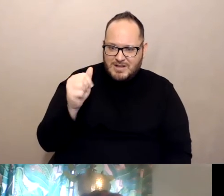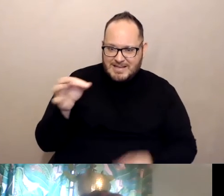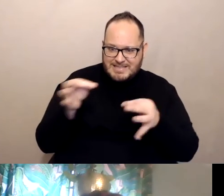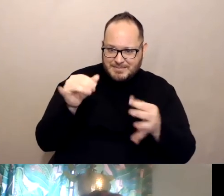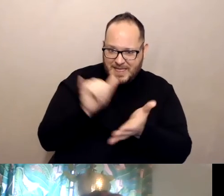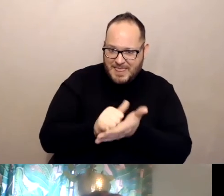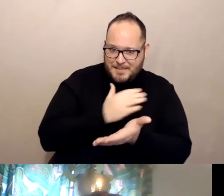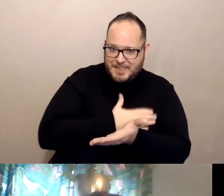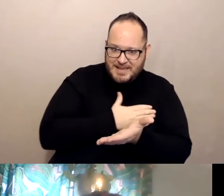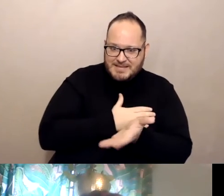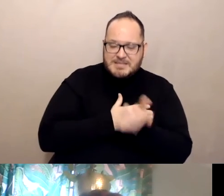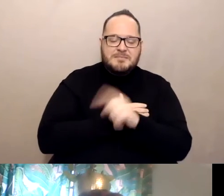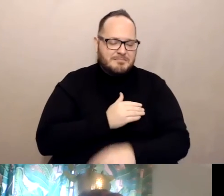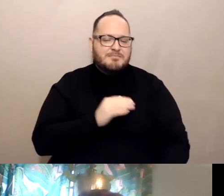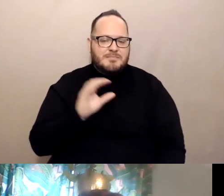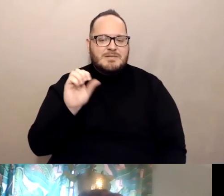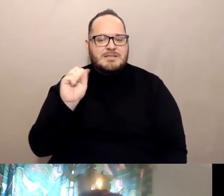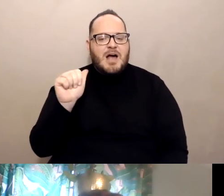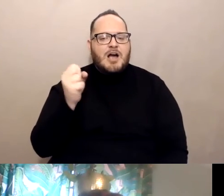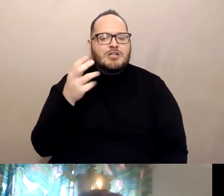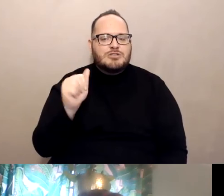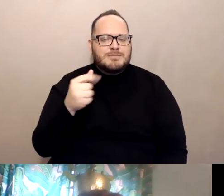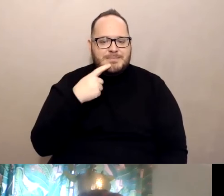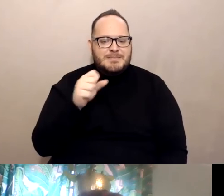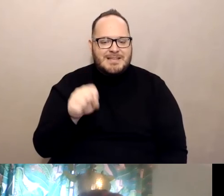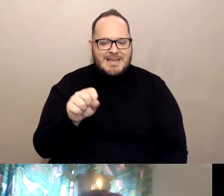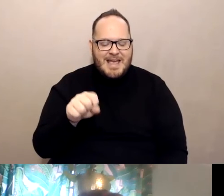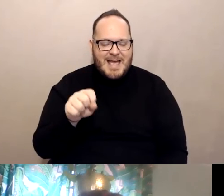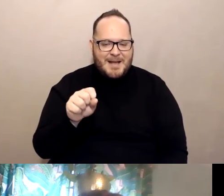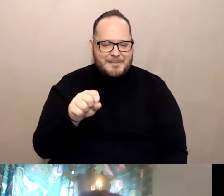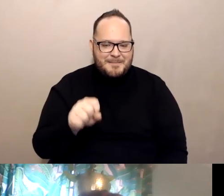I feel like there's been different answers.